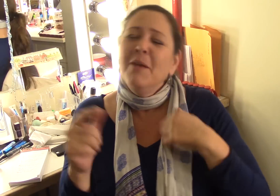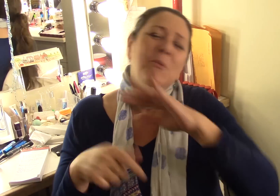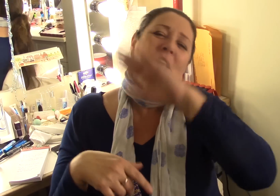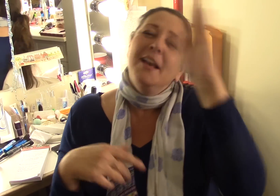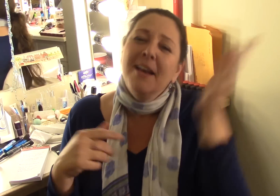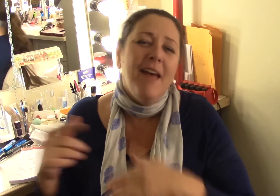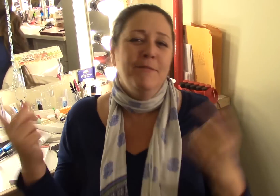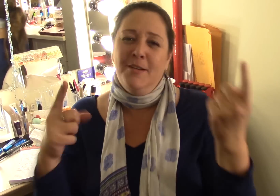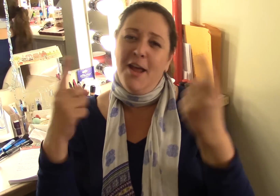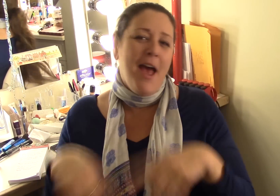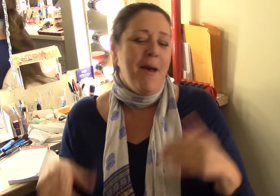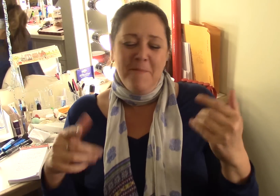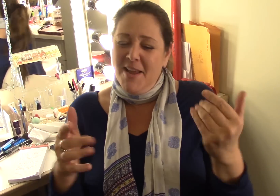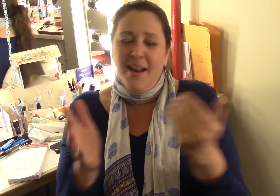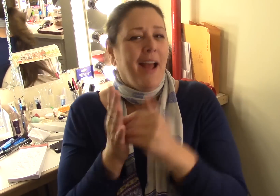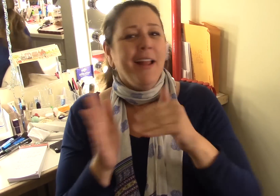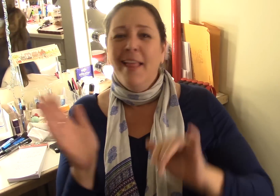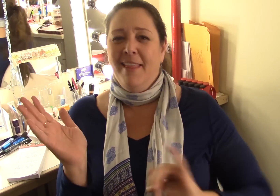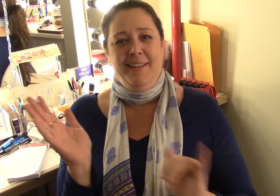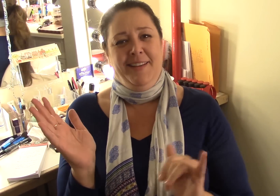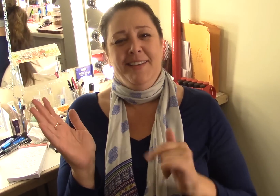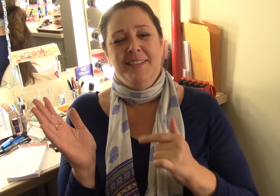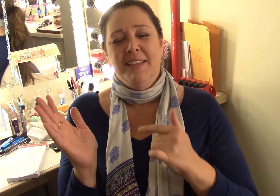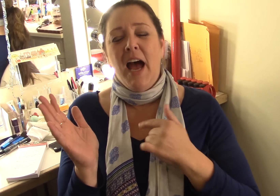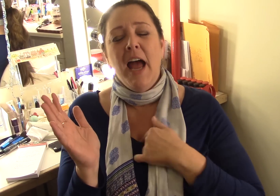wow, it will never happen again like this,